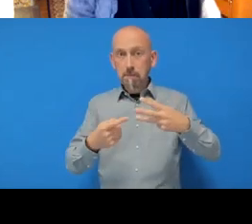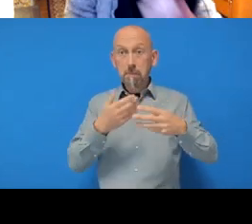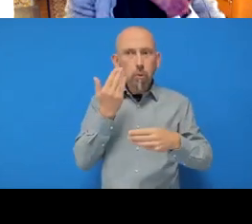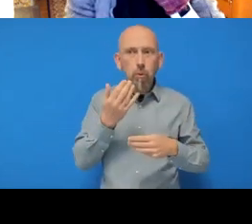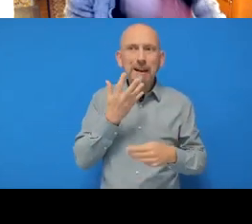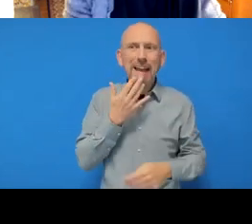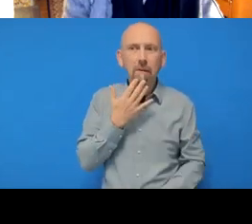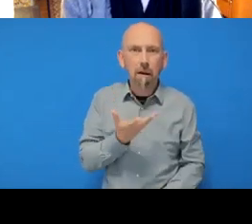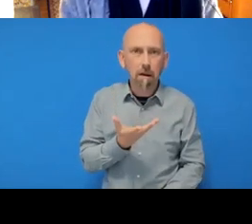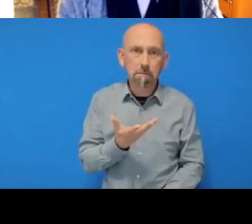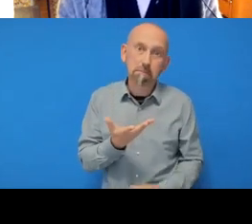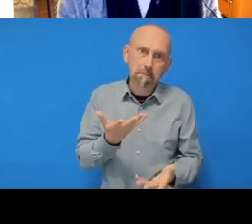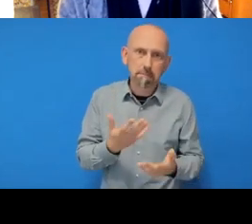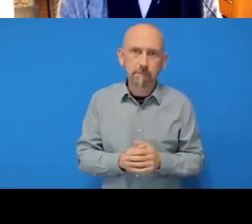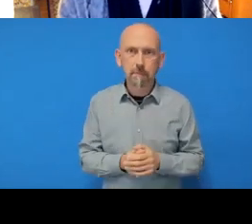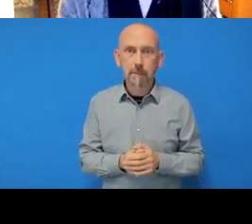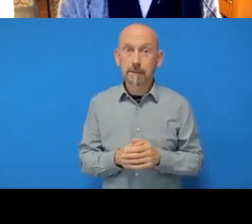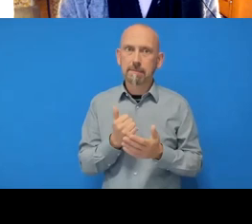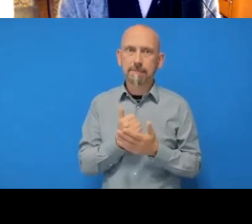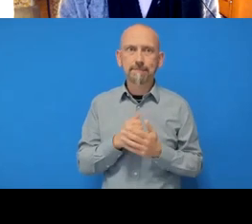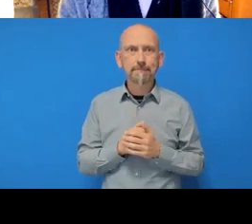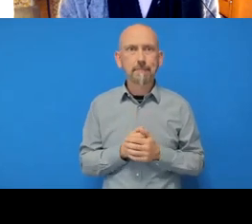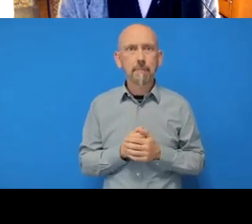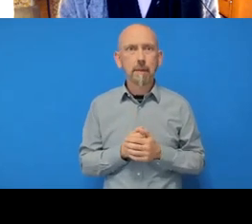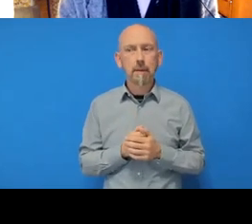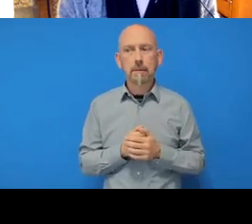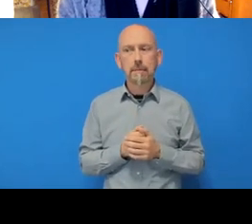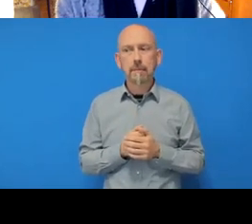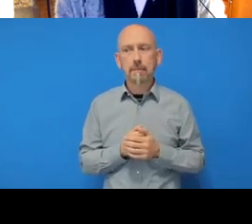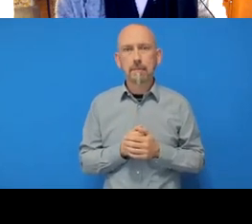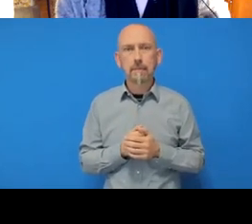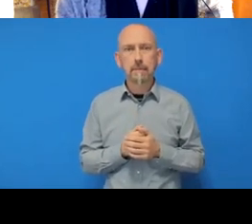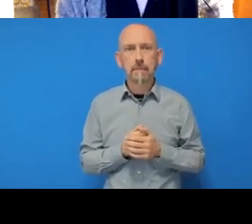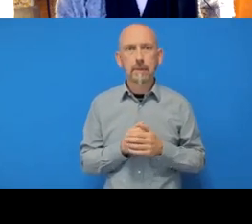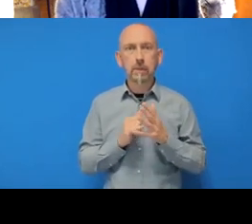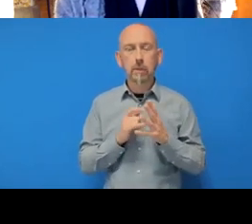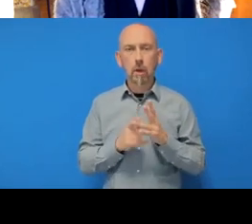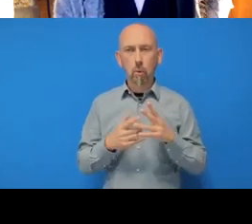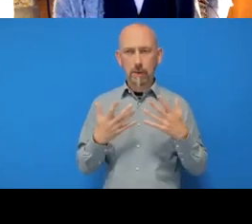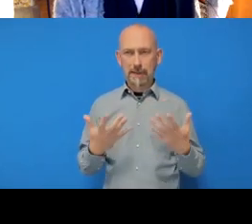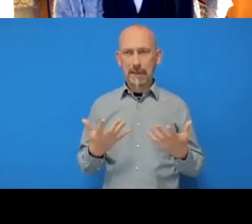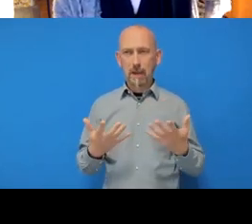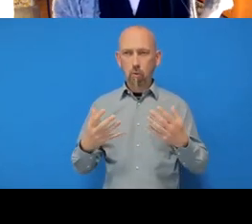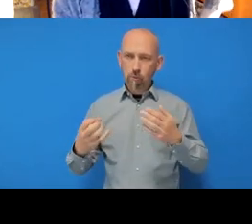which is always nice. Let me refresh that now.